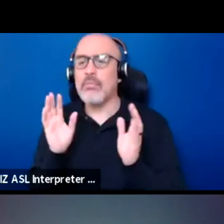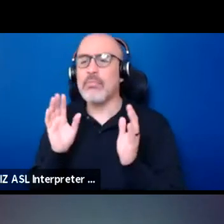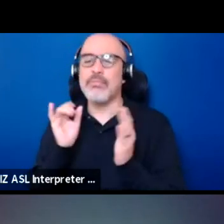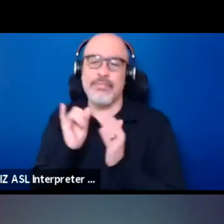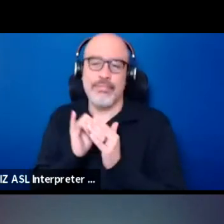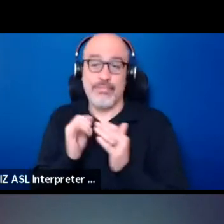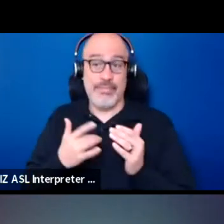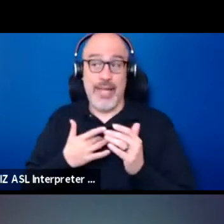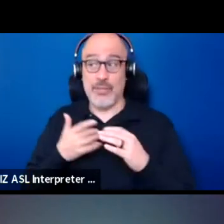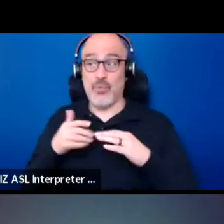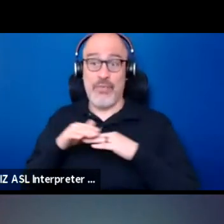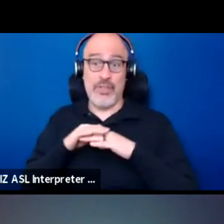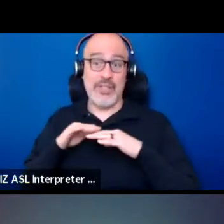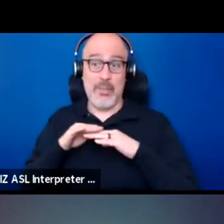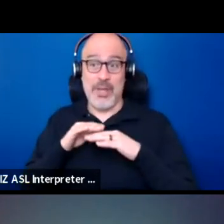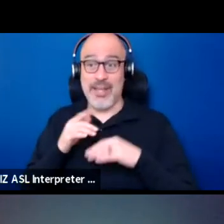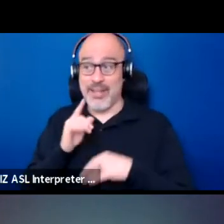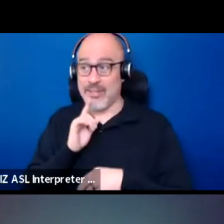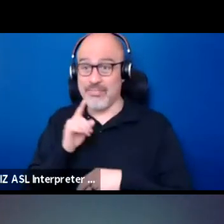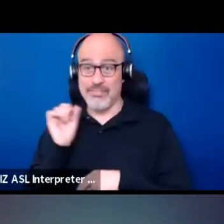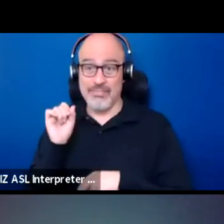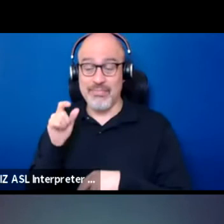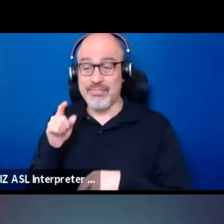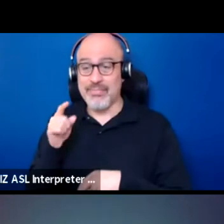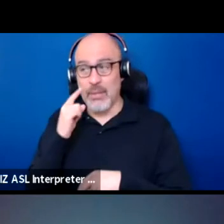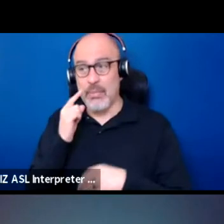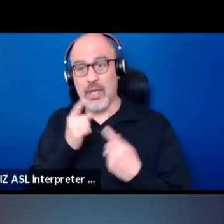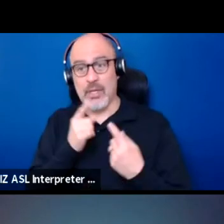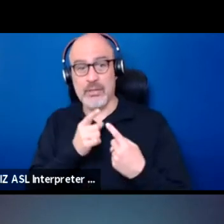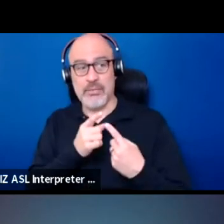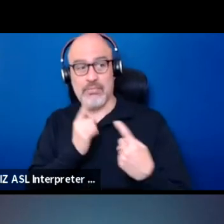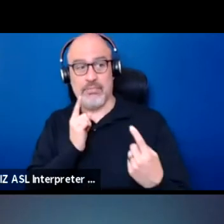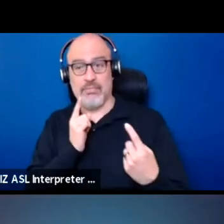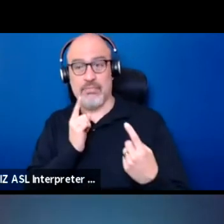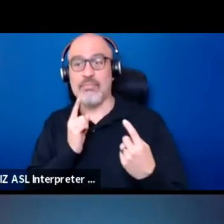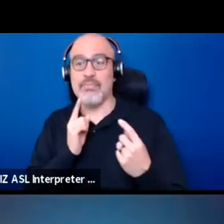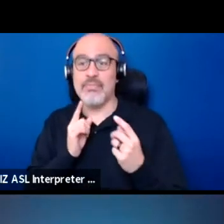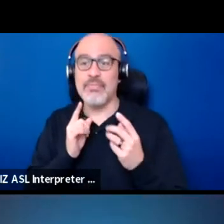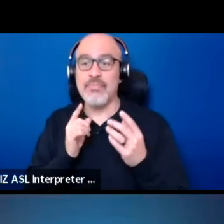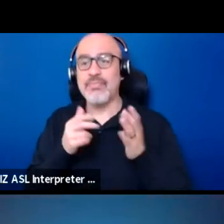It is 'cause we're always disapproved of by everyone and judged by everyone.